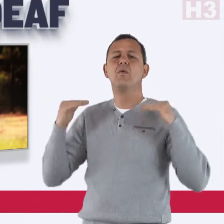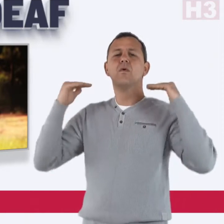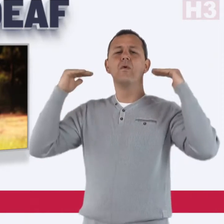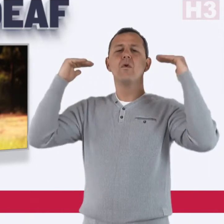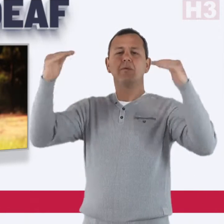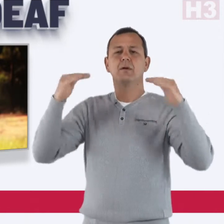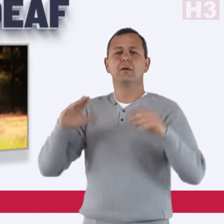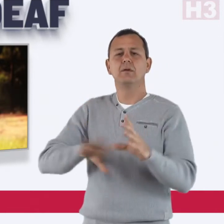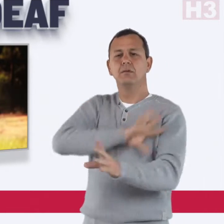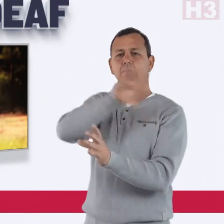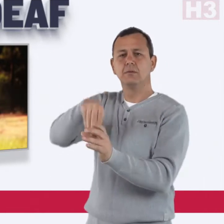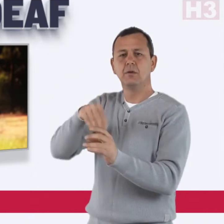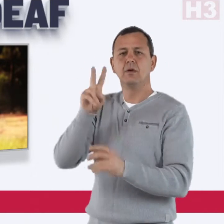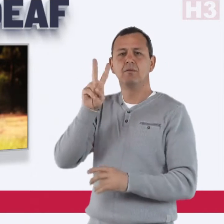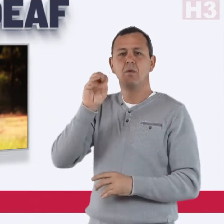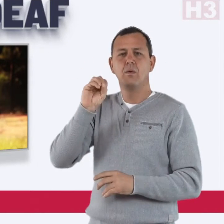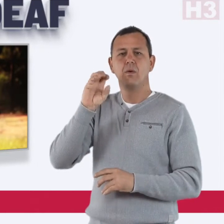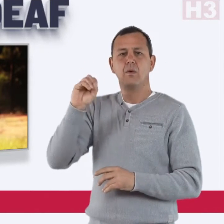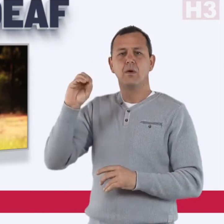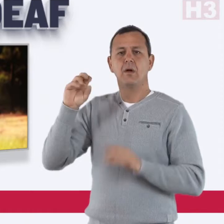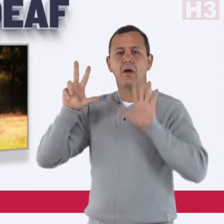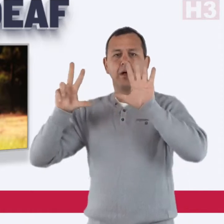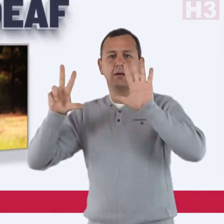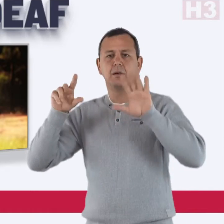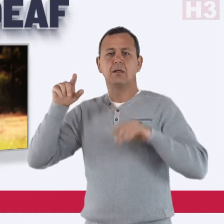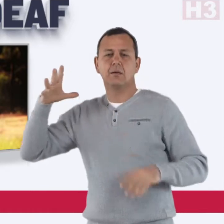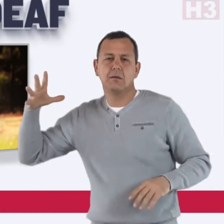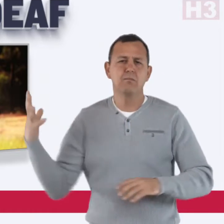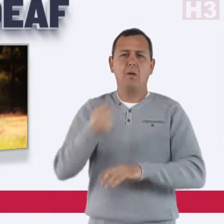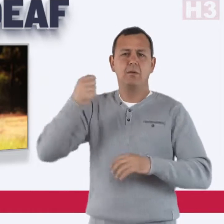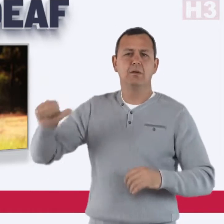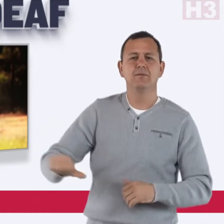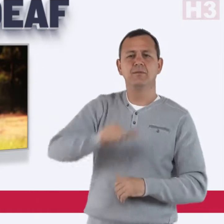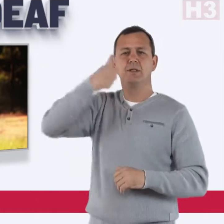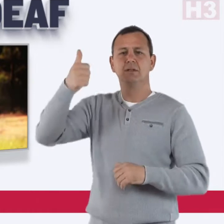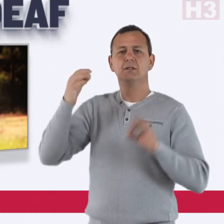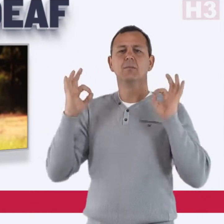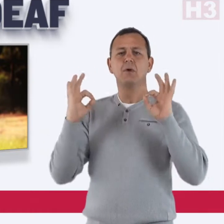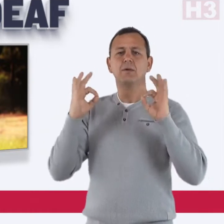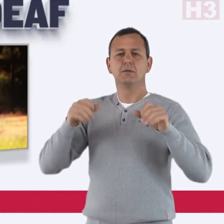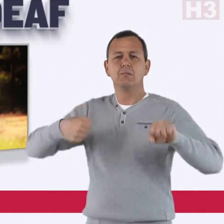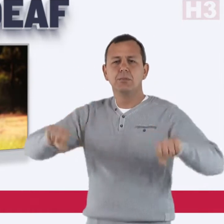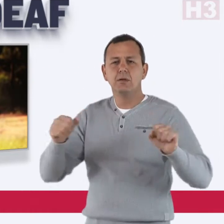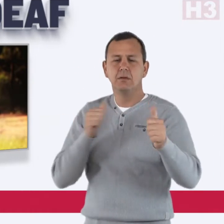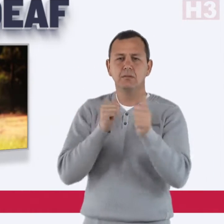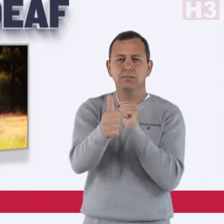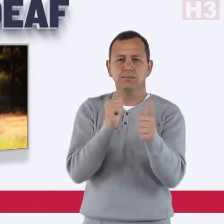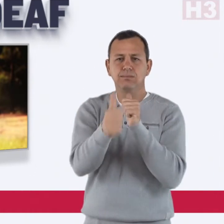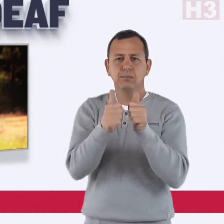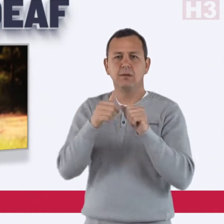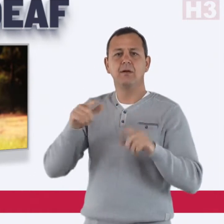2008 and won her first professional event,